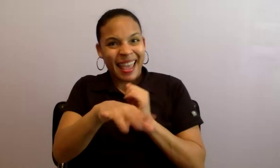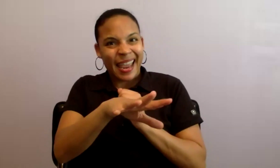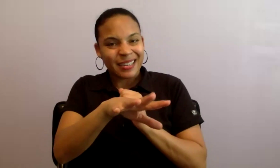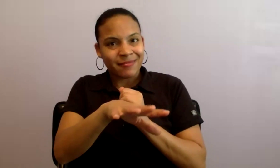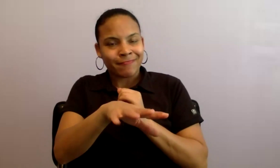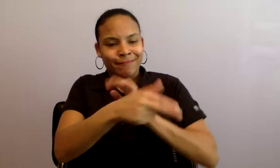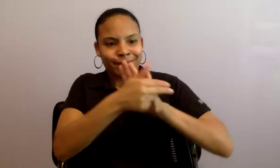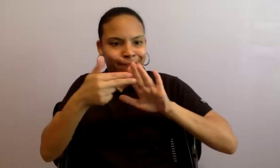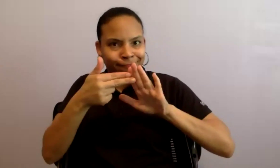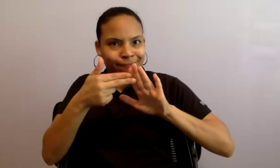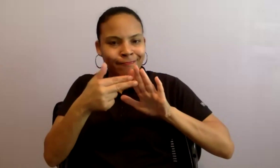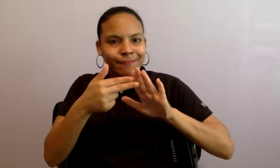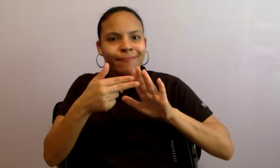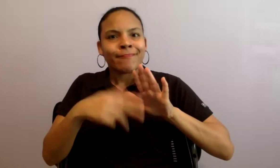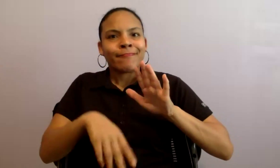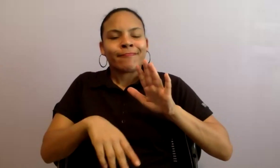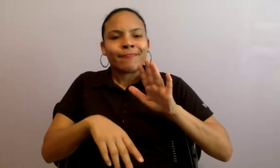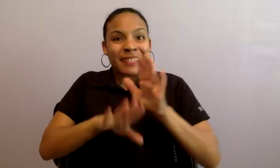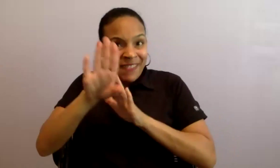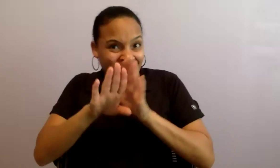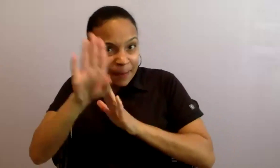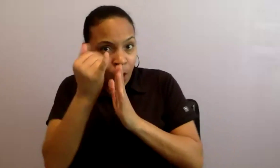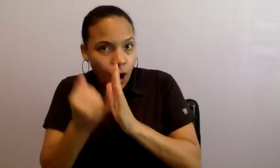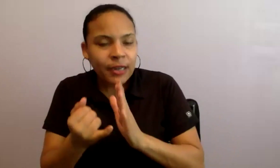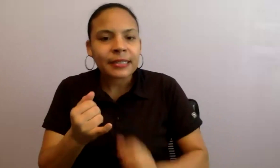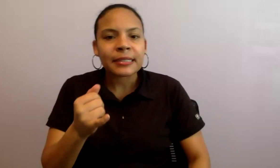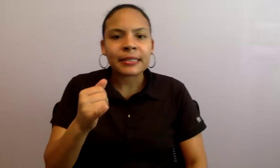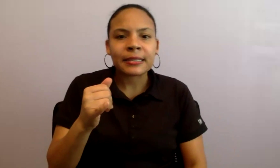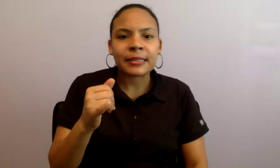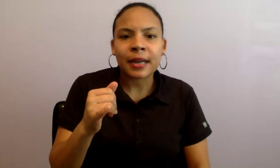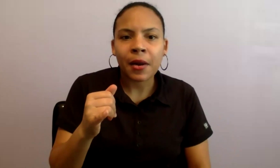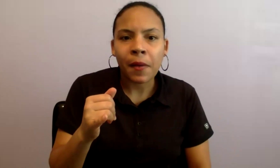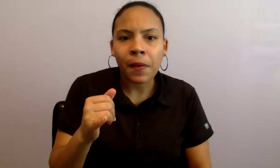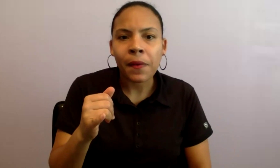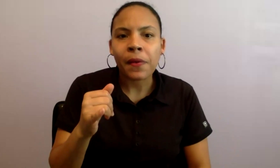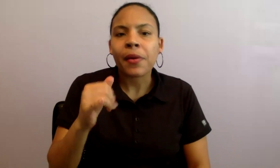no, and that is because you are not given any instructions on how to use your artist development